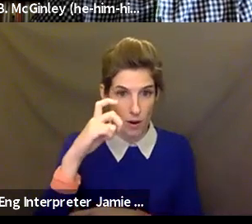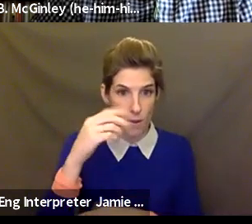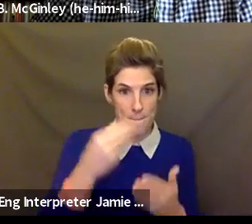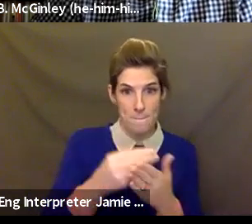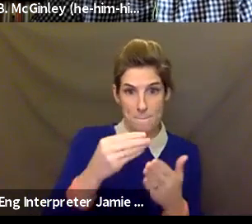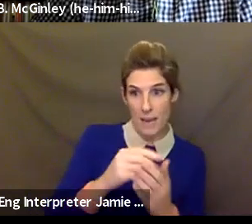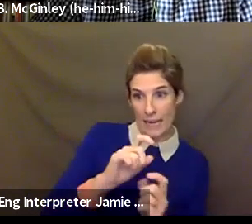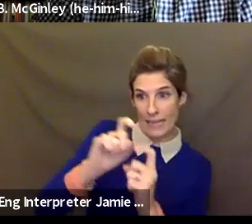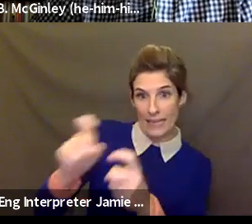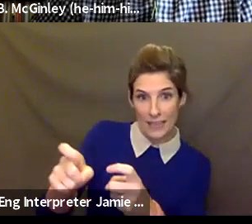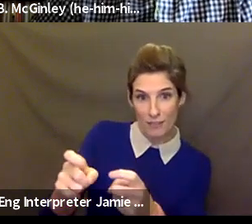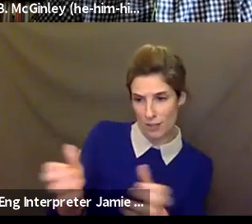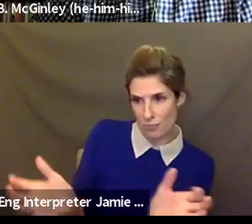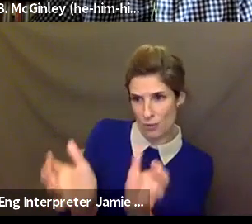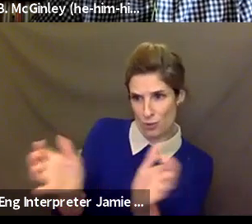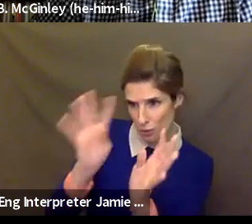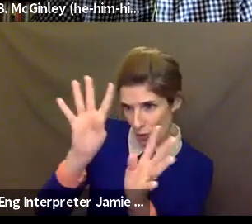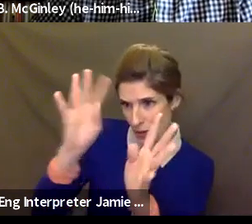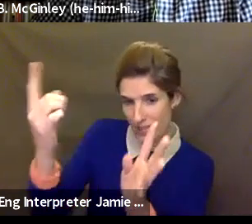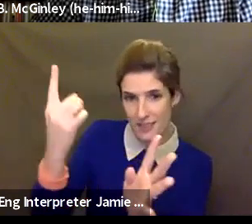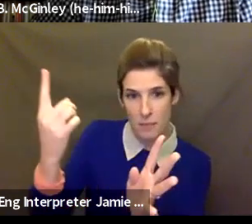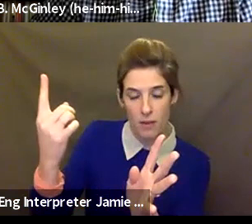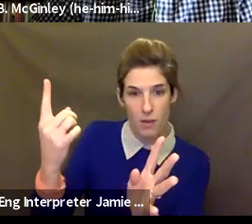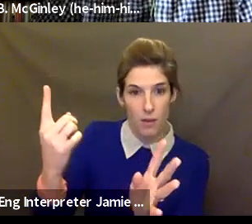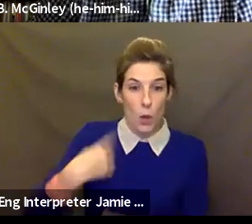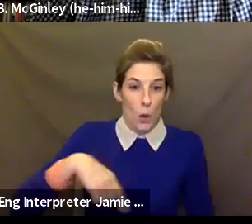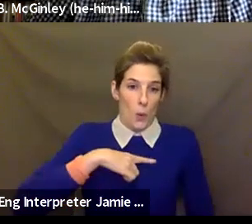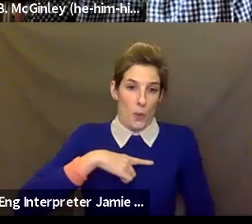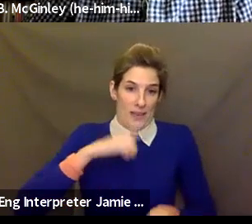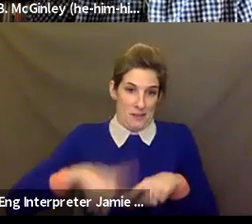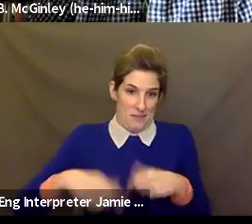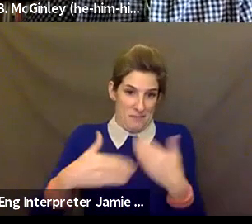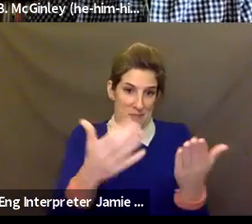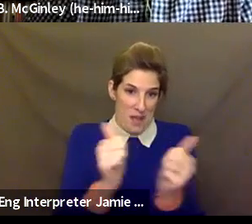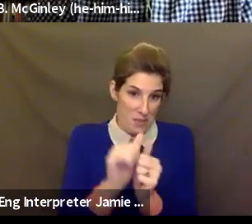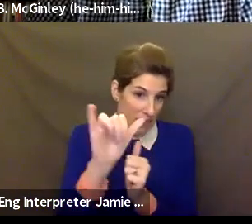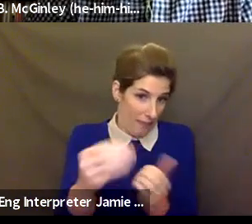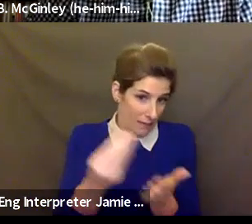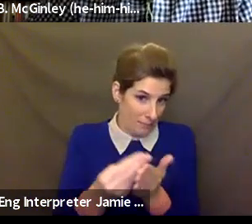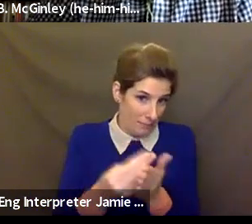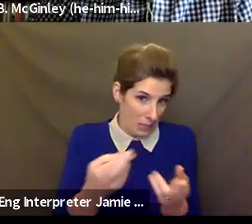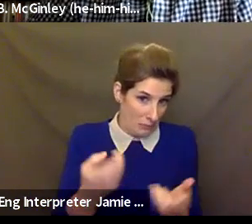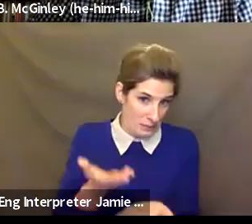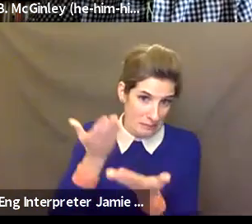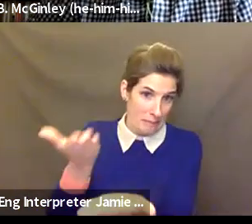what you're going to create? Well, we didn't give them that, but what we did give them was, in the moment during the